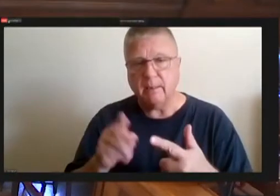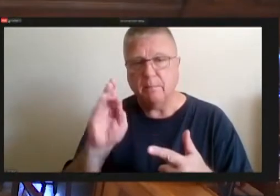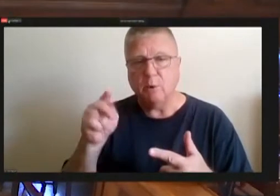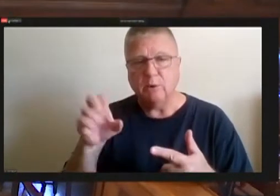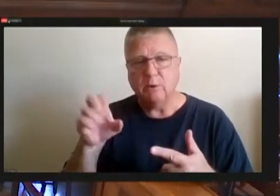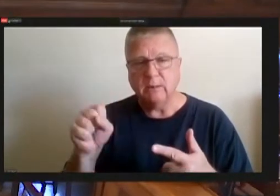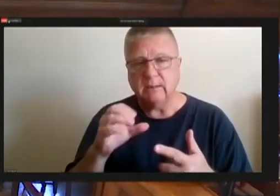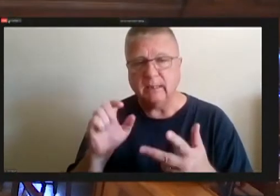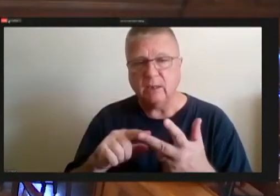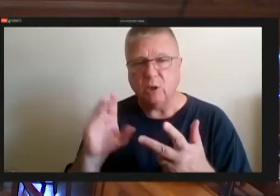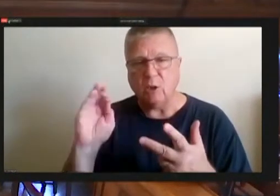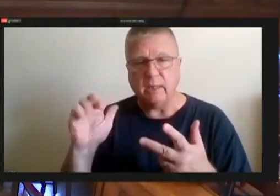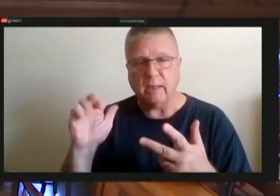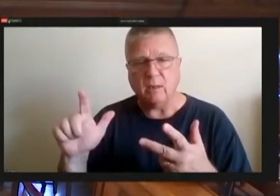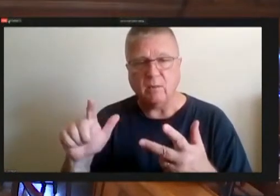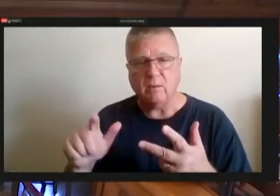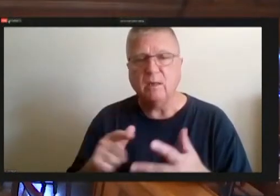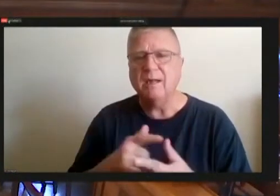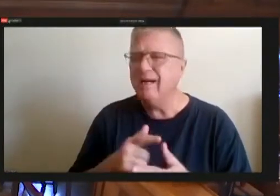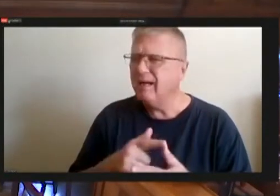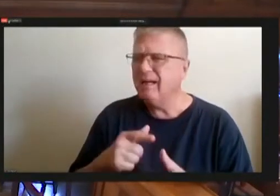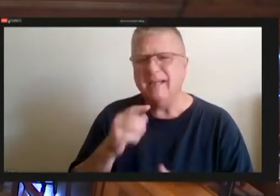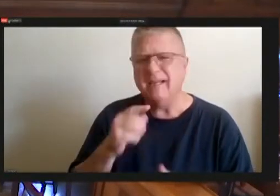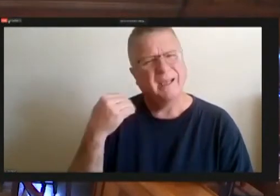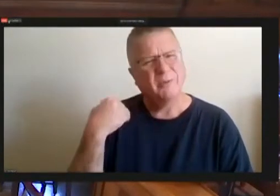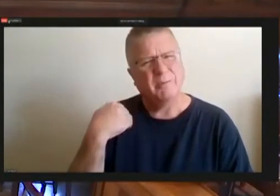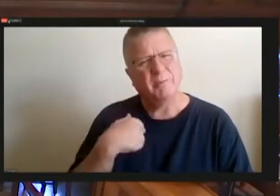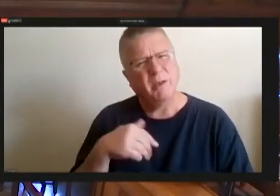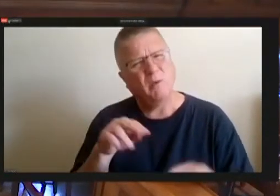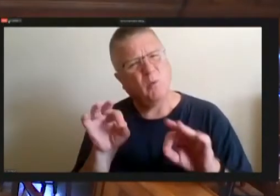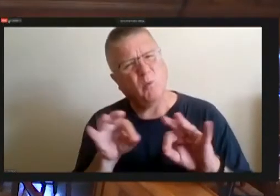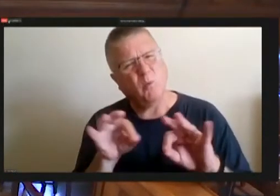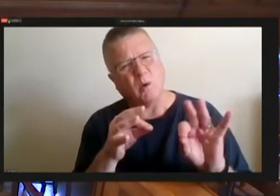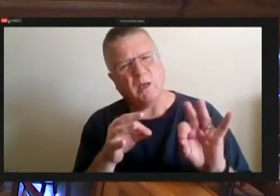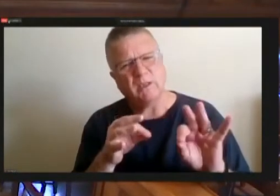This kind of reminds me of watching the Councilwoman darlin Harris and choose a school board member,